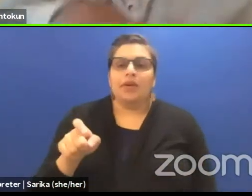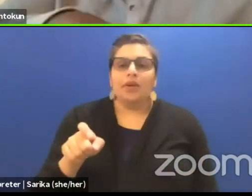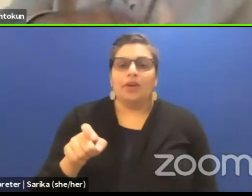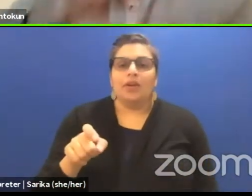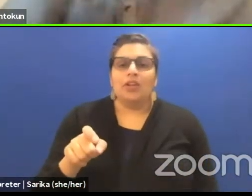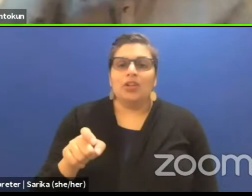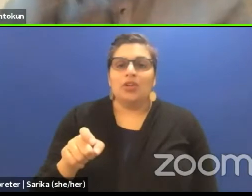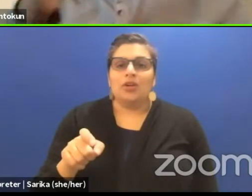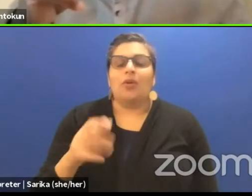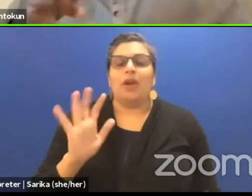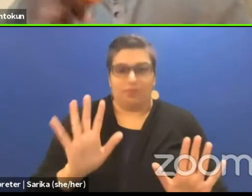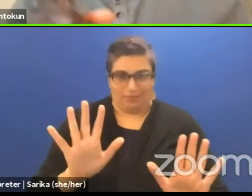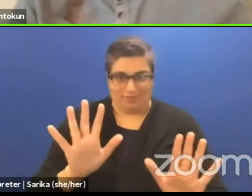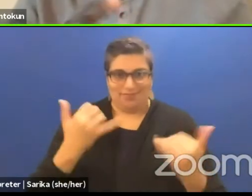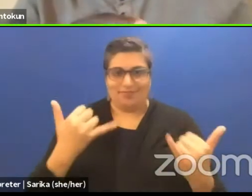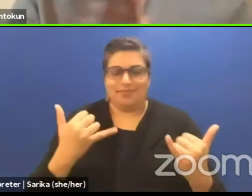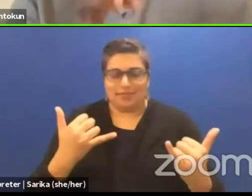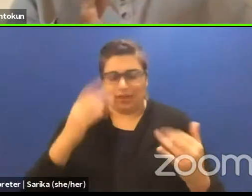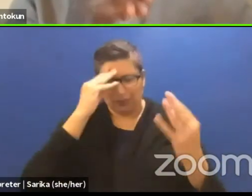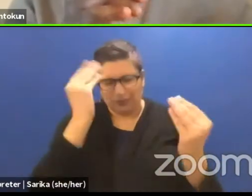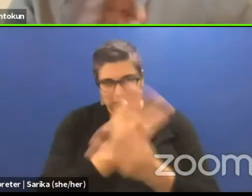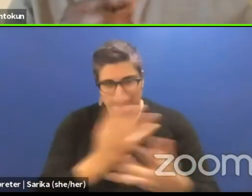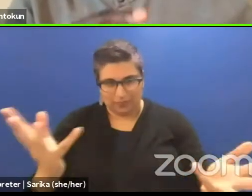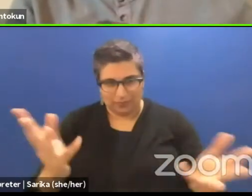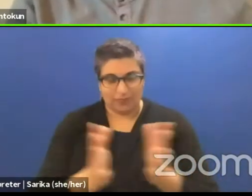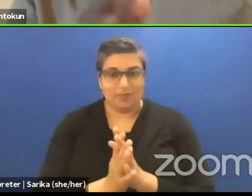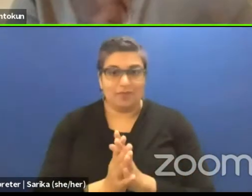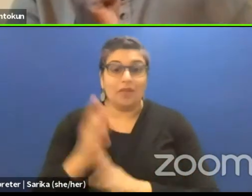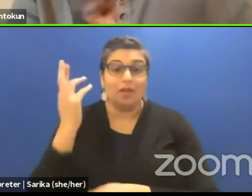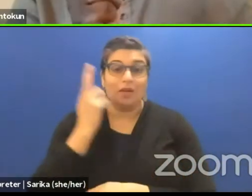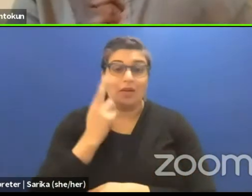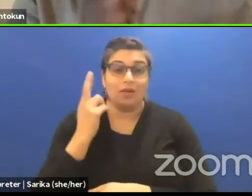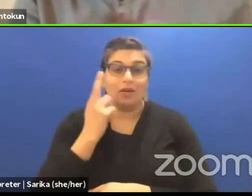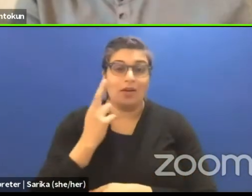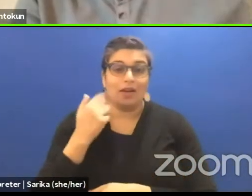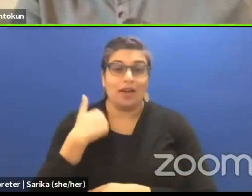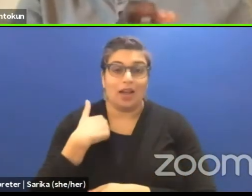Now, I'm also gonna say this, the reason I do not profess